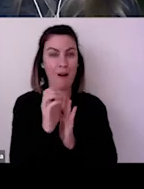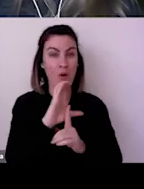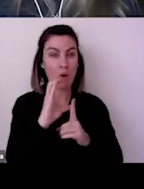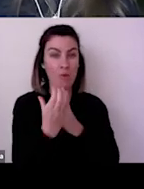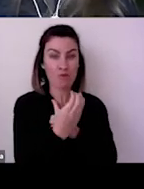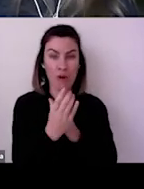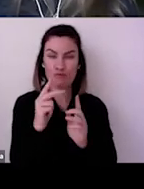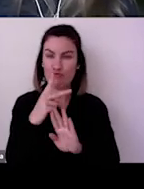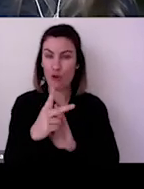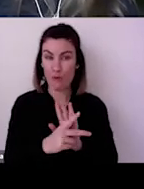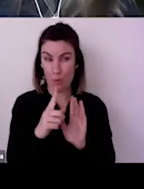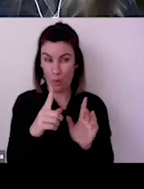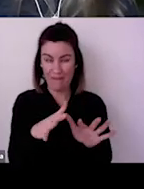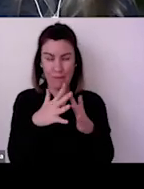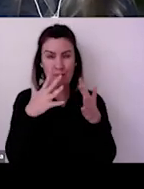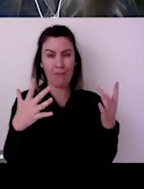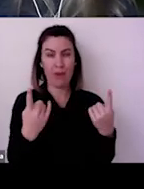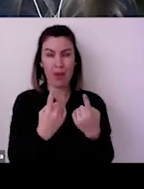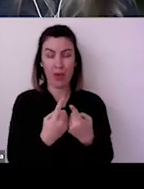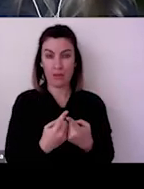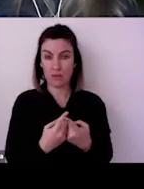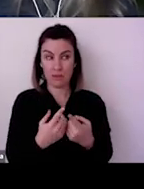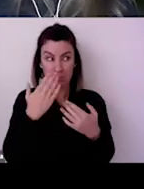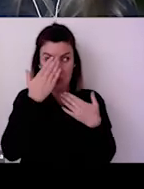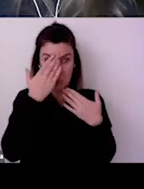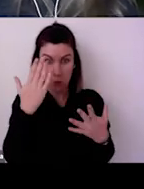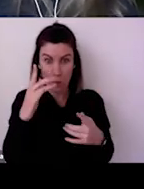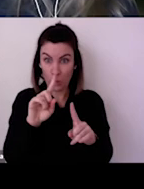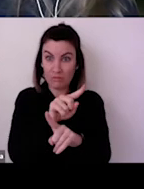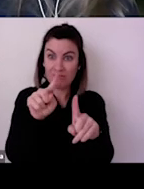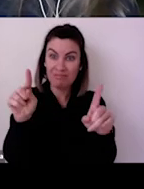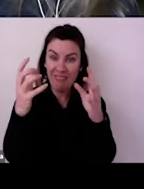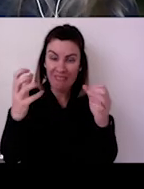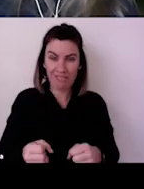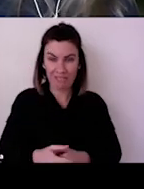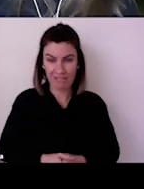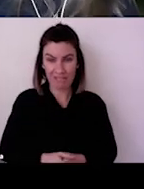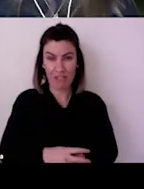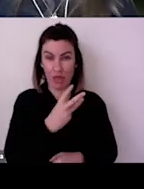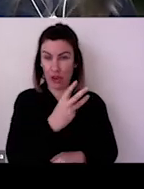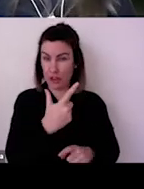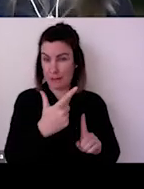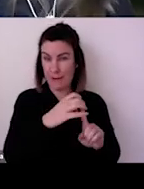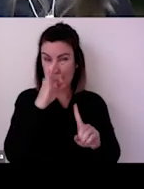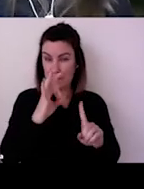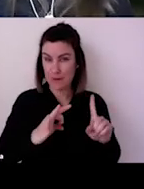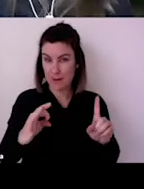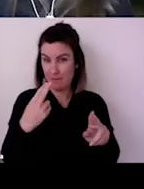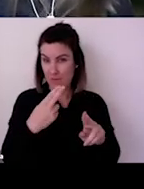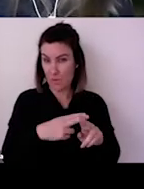and won't be open for some time. So we're going to be in this state for a little bit longer and Melbourne has just come out